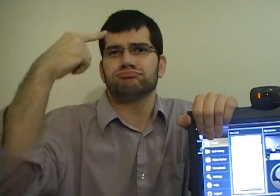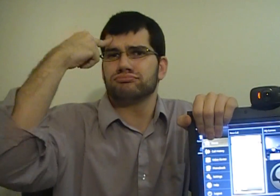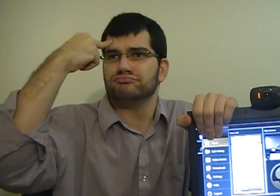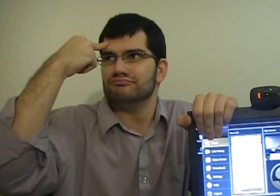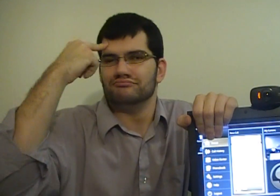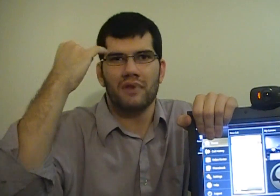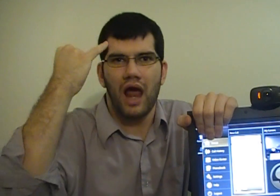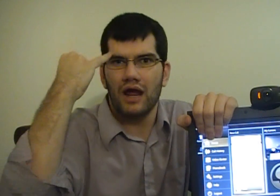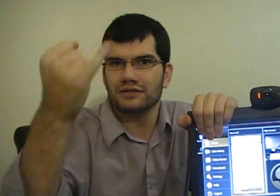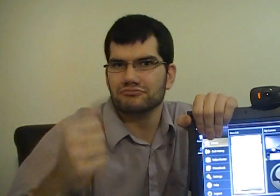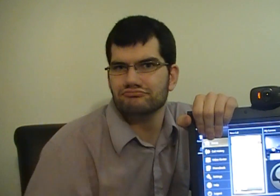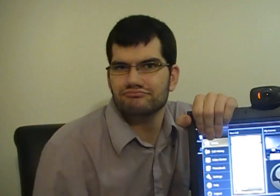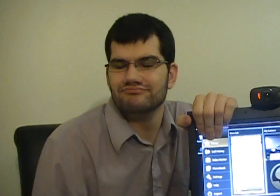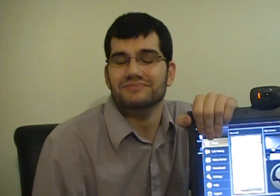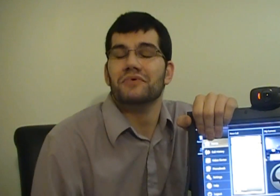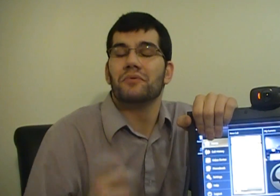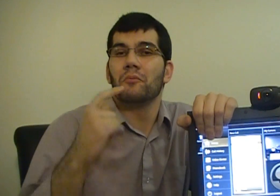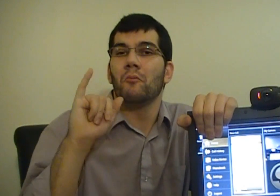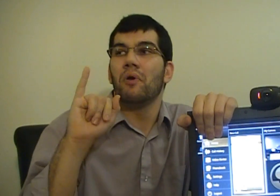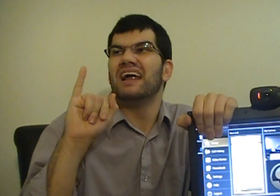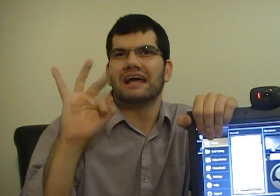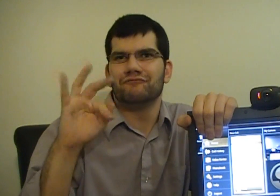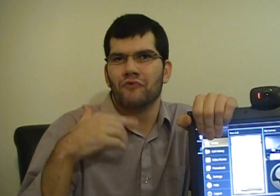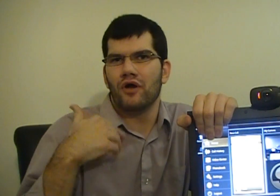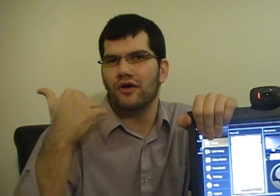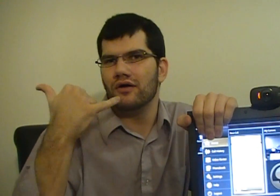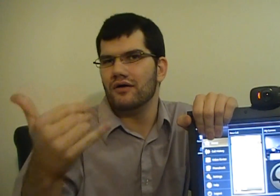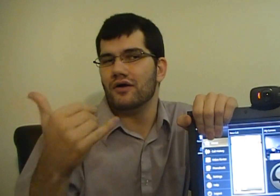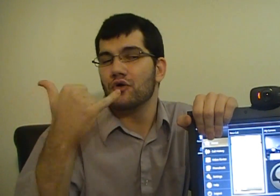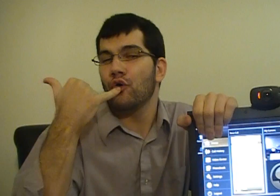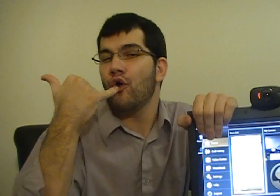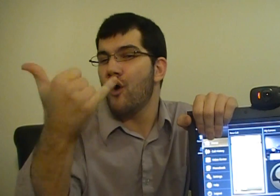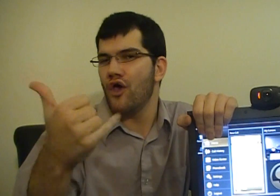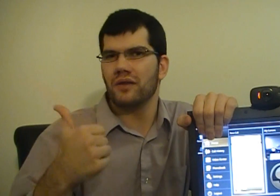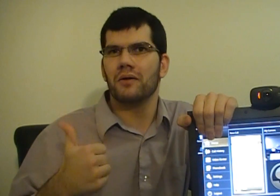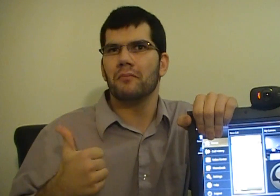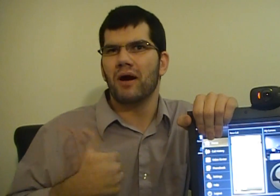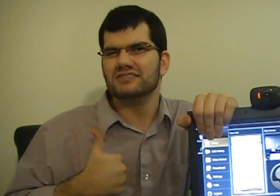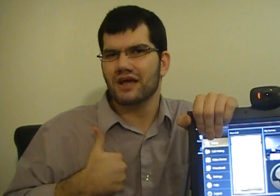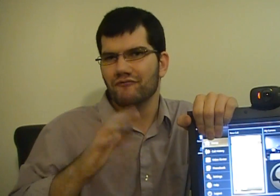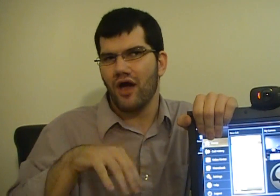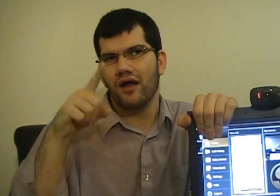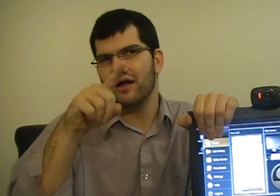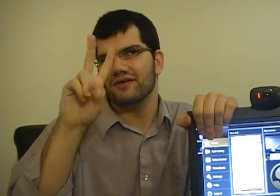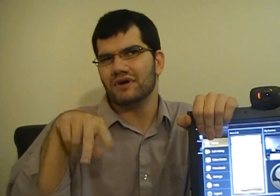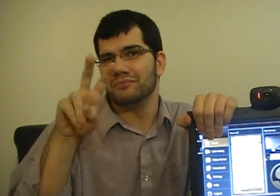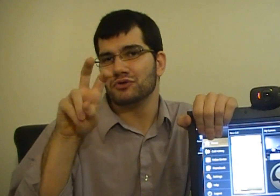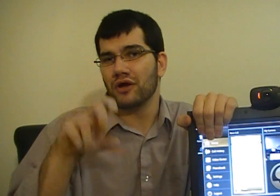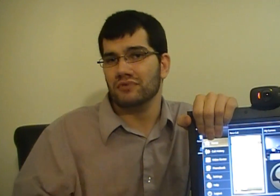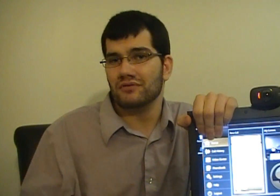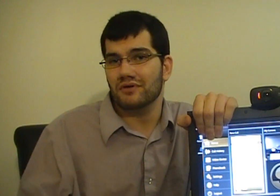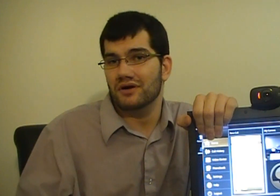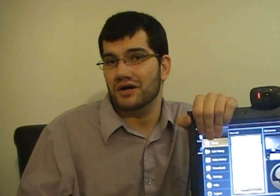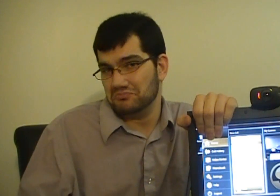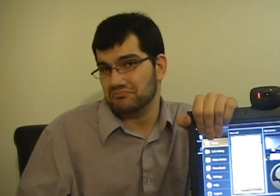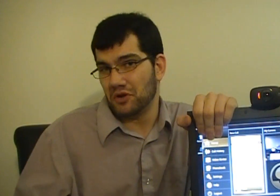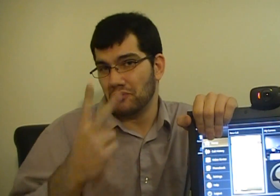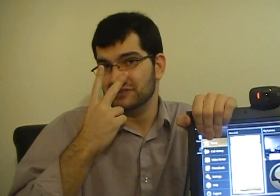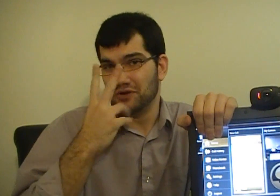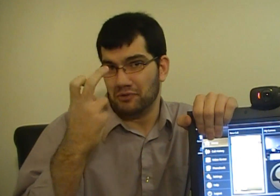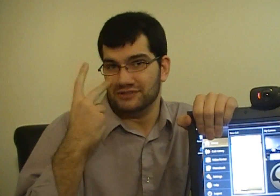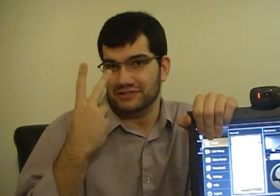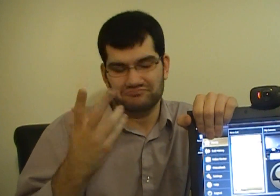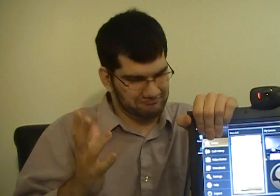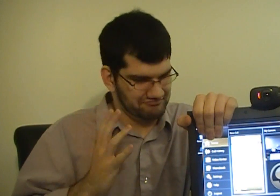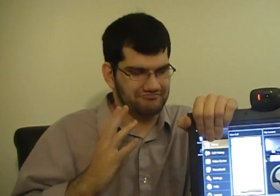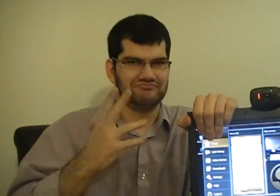How about calling myself on VP200?